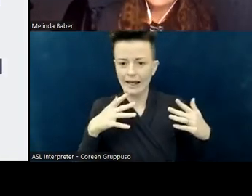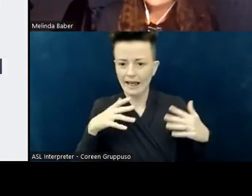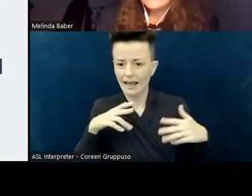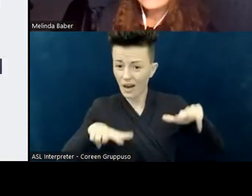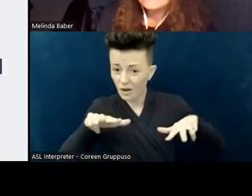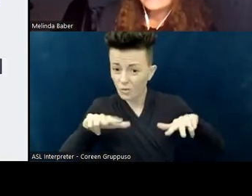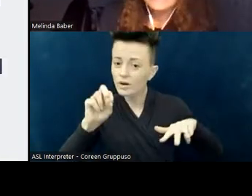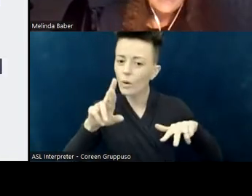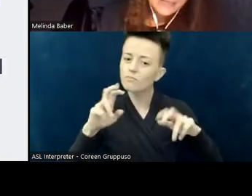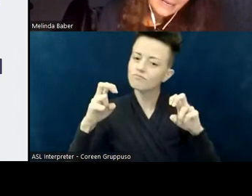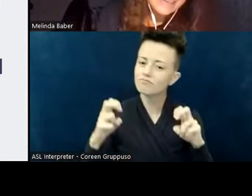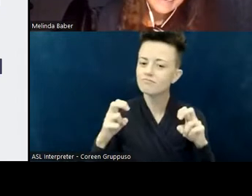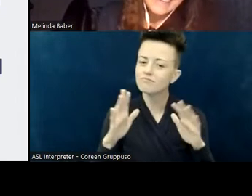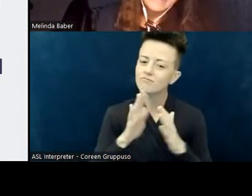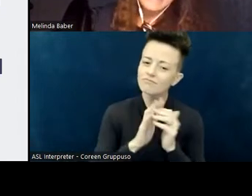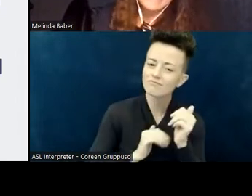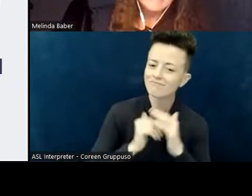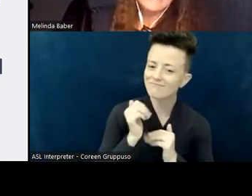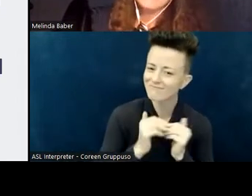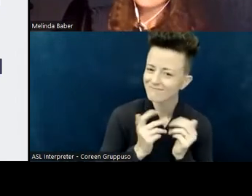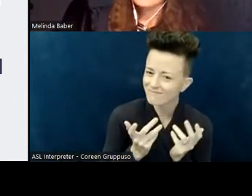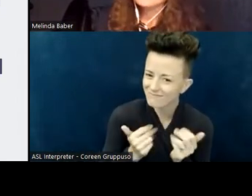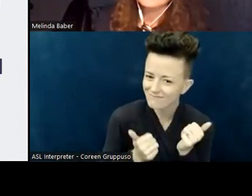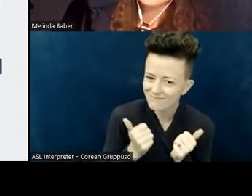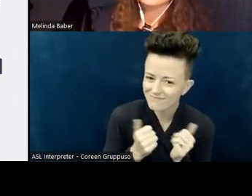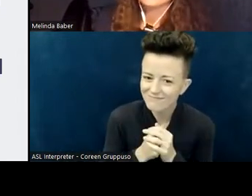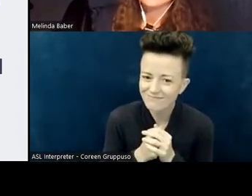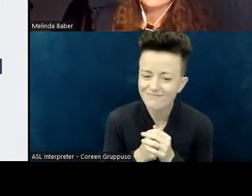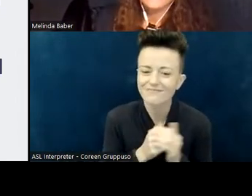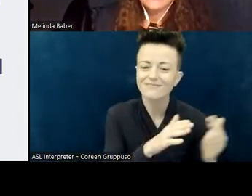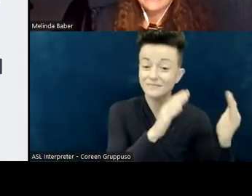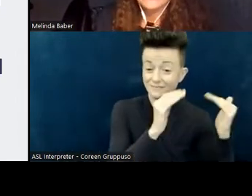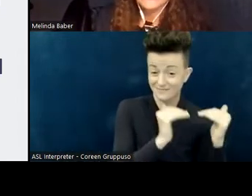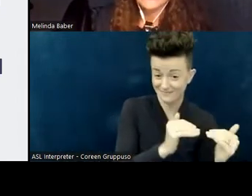And then lastly, number 10: if you were to join this church,